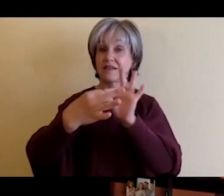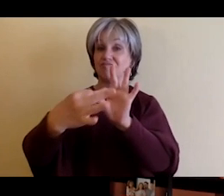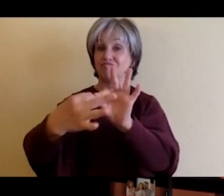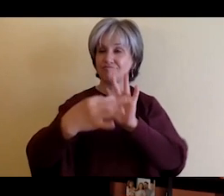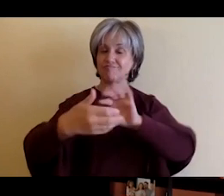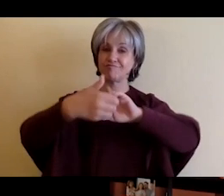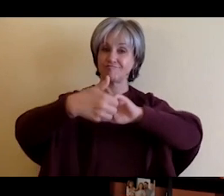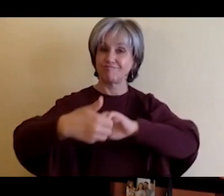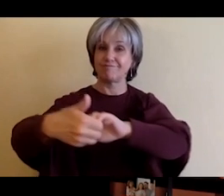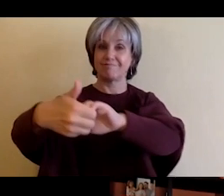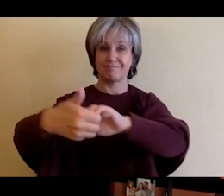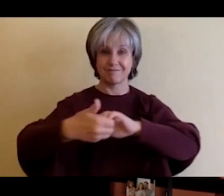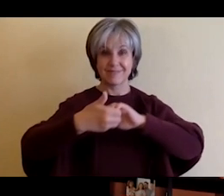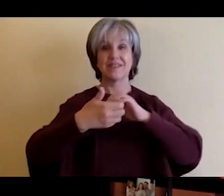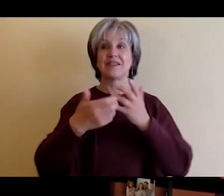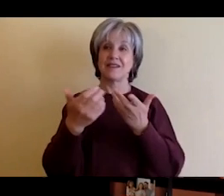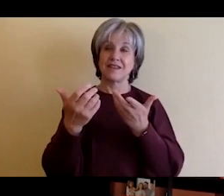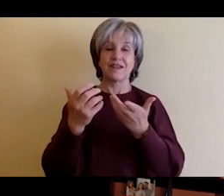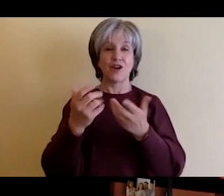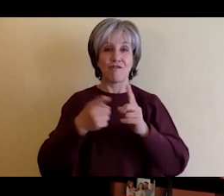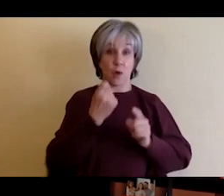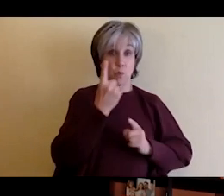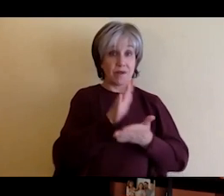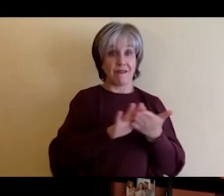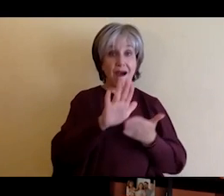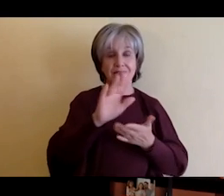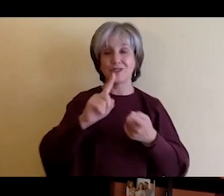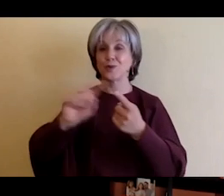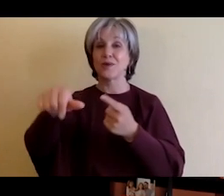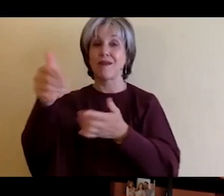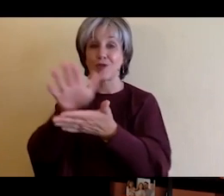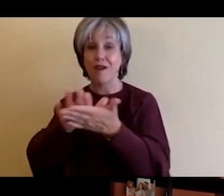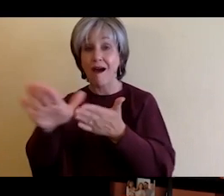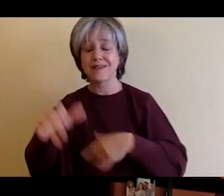create something really magical here at RIT, so thank you for the insight.